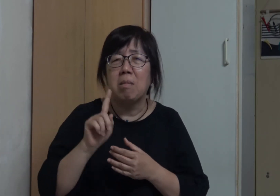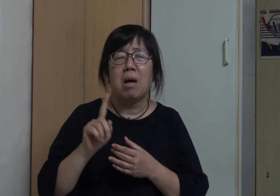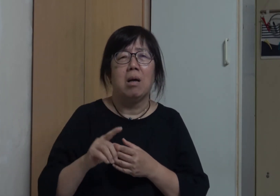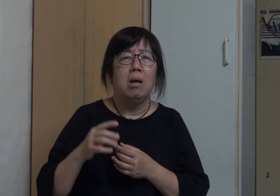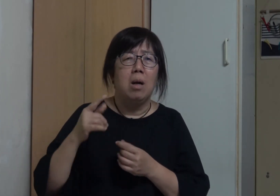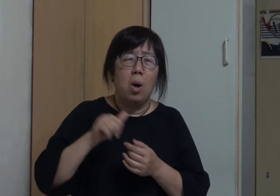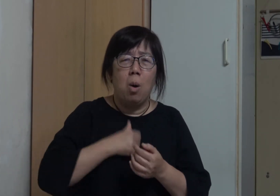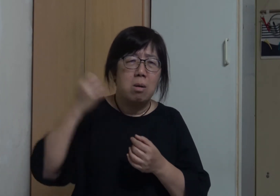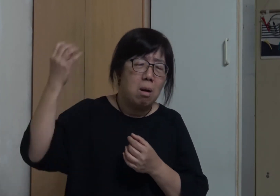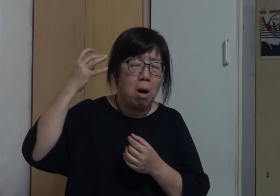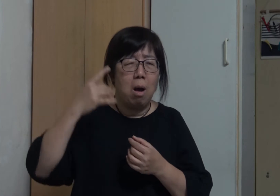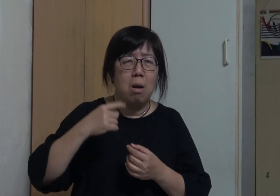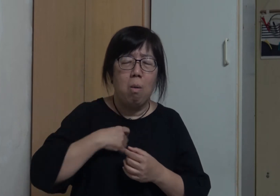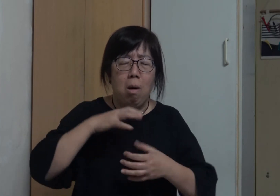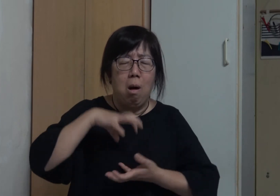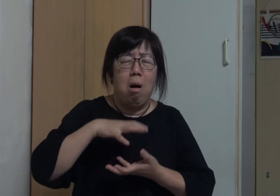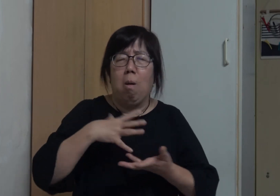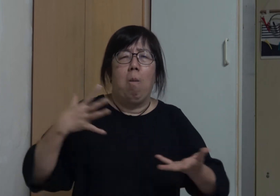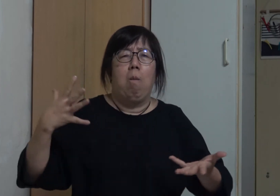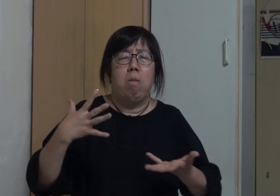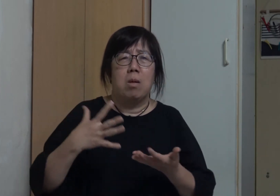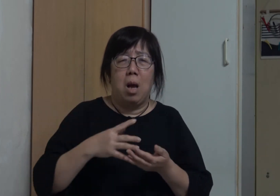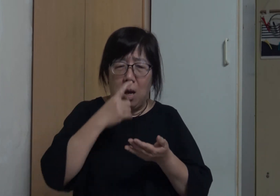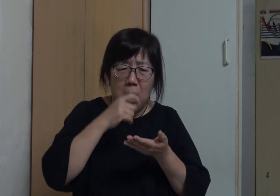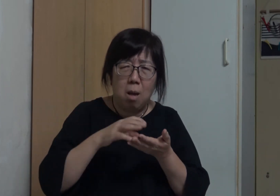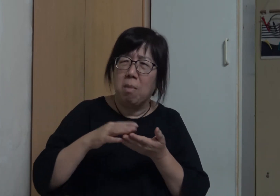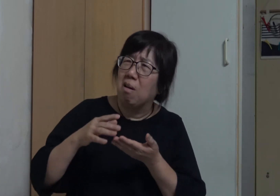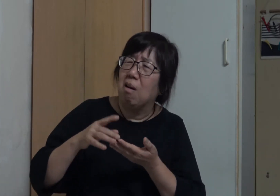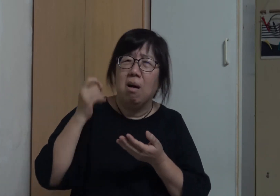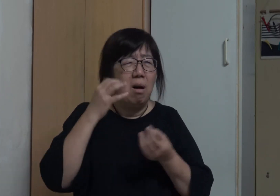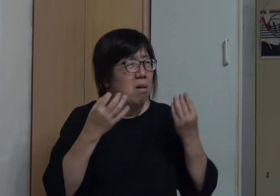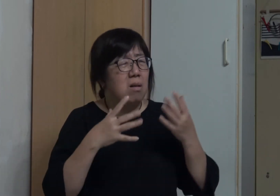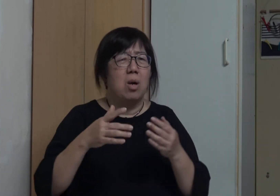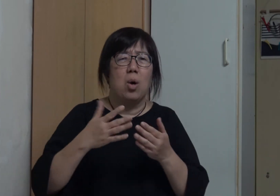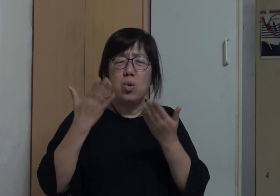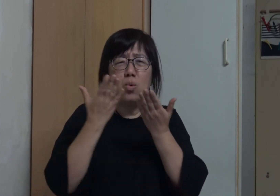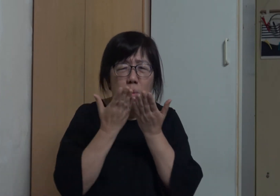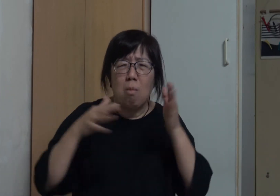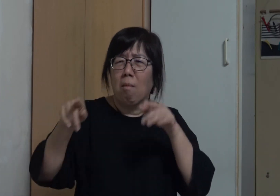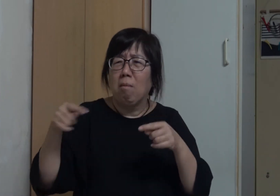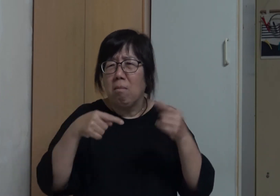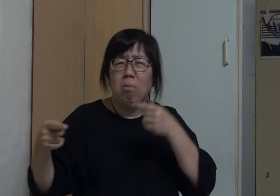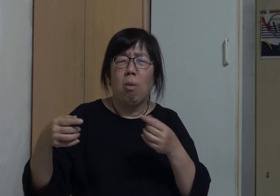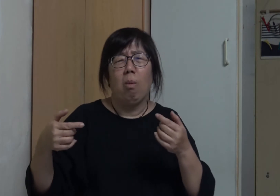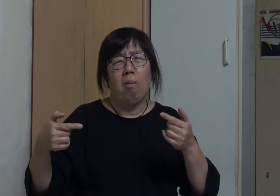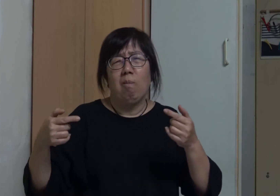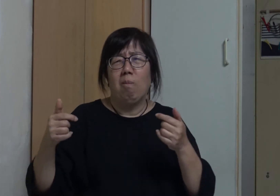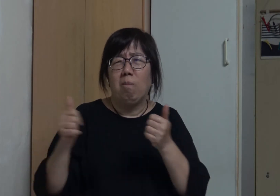Why? Because my teacher taught us by speaking, I felt so stressful Also, I was weak at English